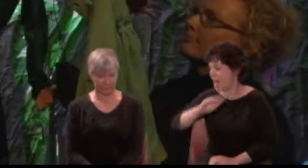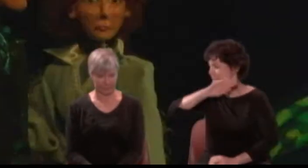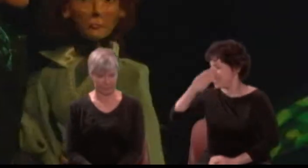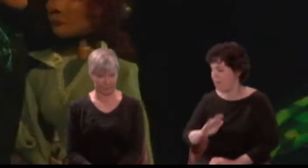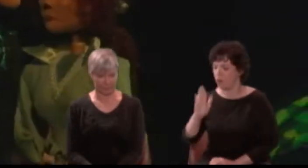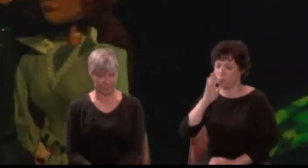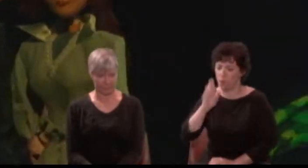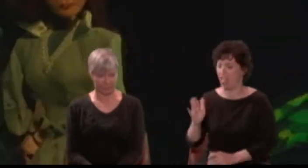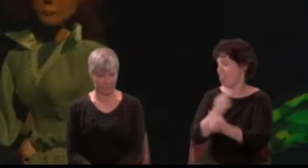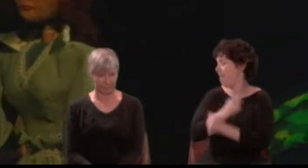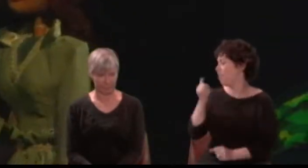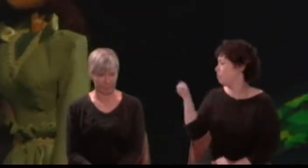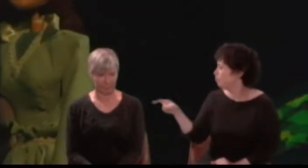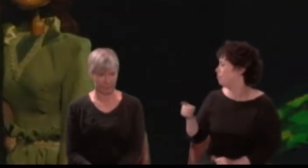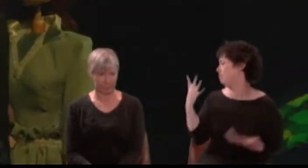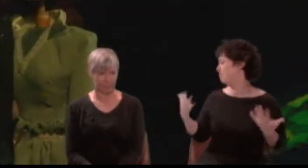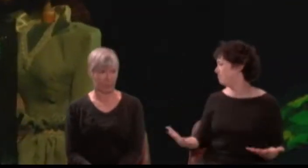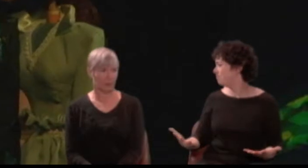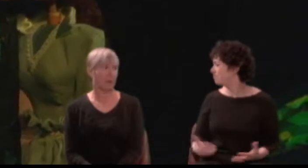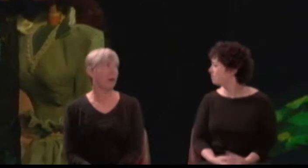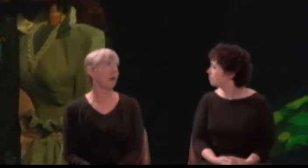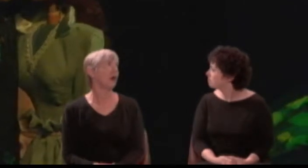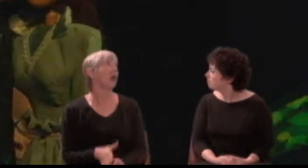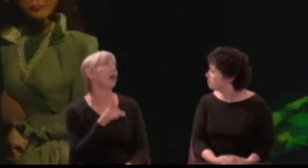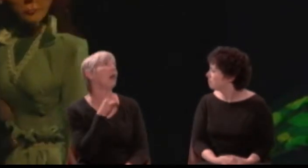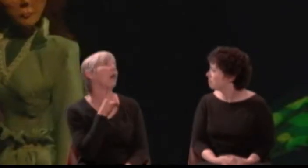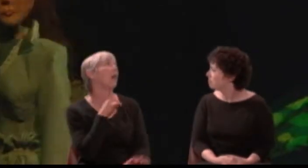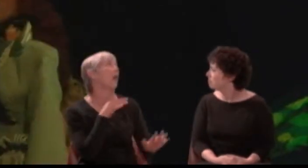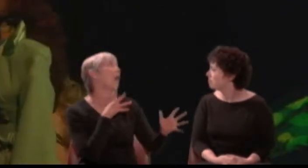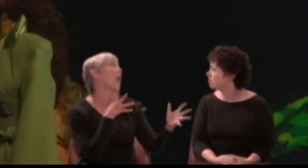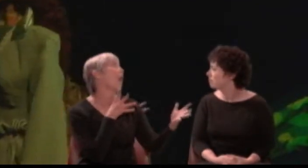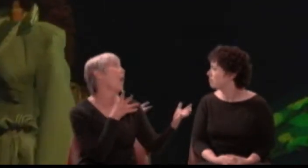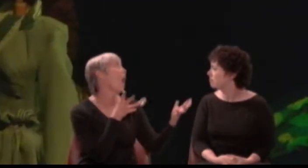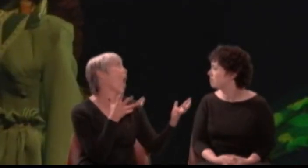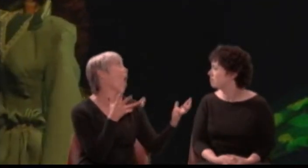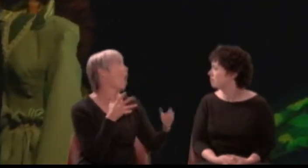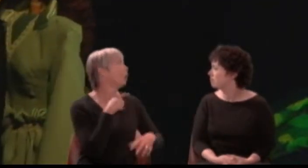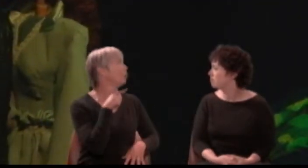Helena: You draw me, you hardhearted adament!